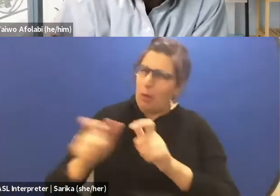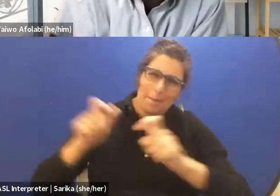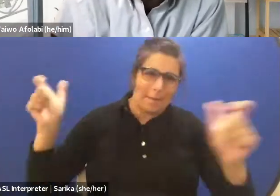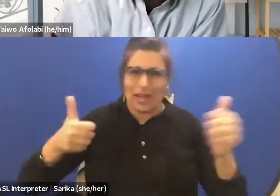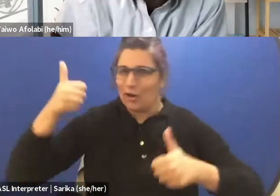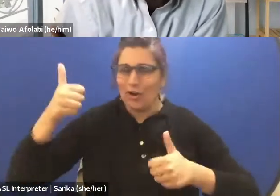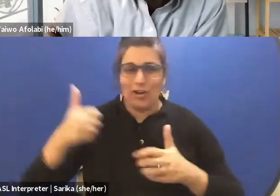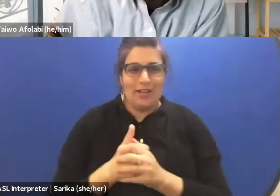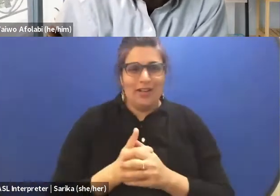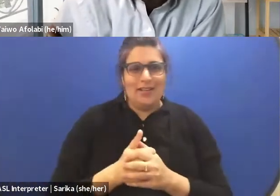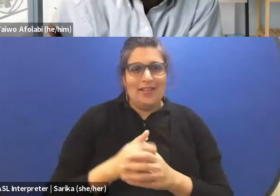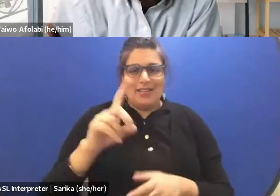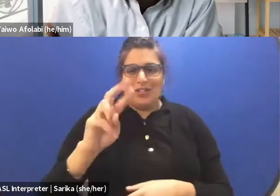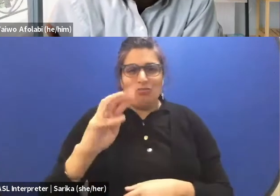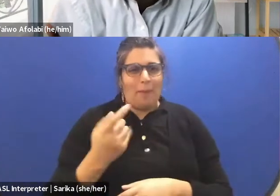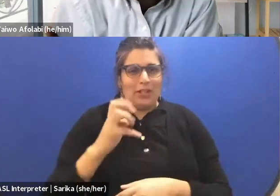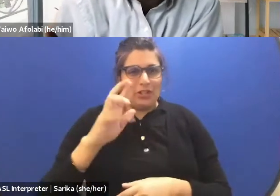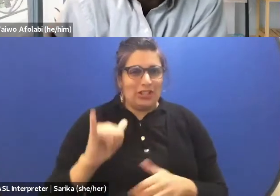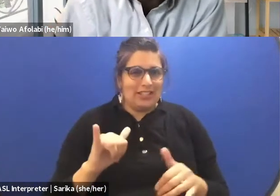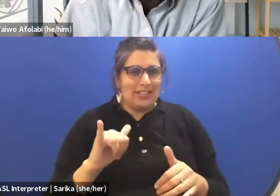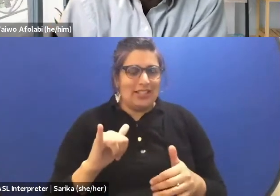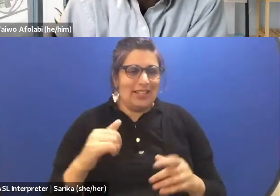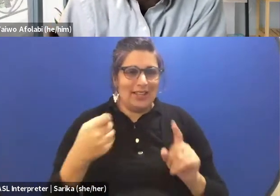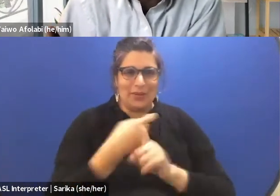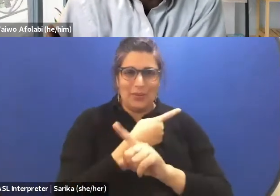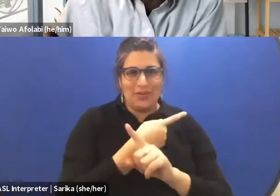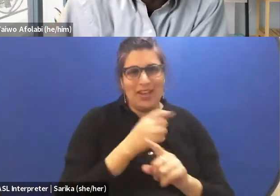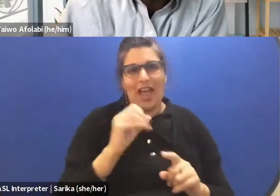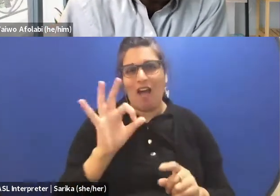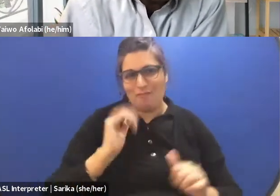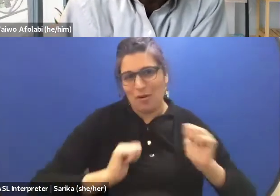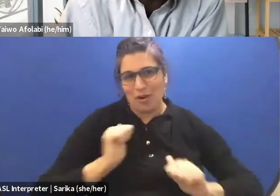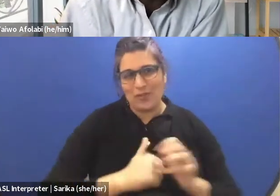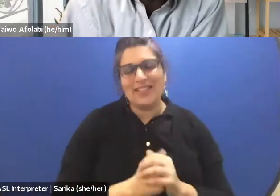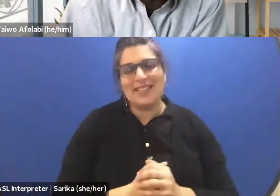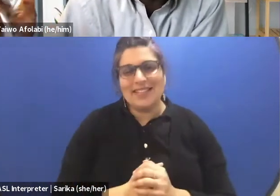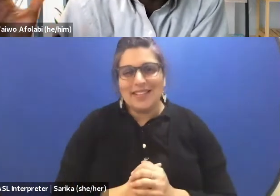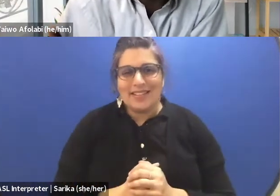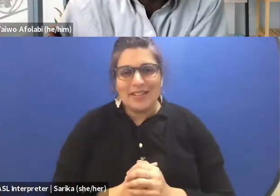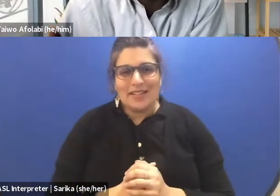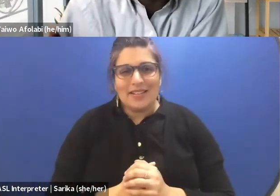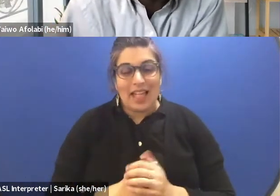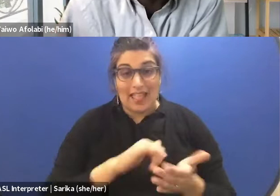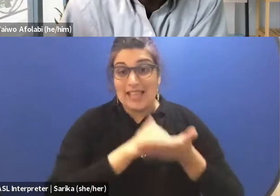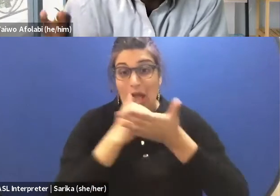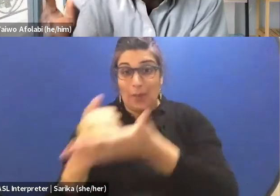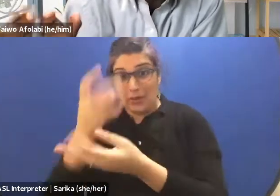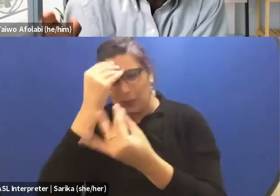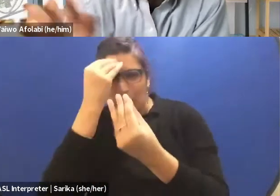like you call it, very cute, caveats, by the way, dramaturgy of performance is helping you think about. I wanna go to Charles.